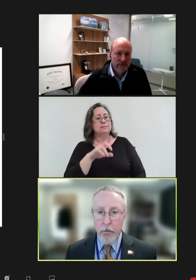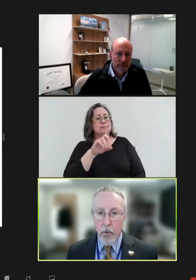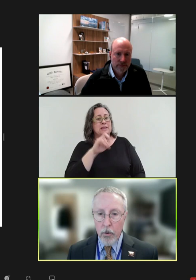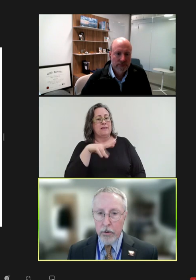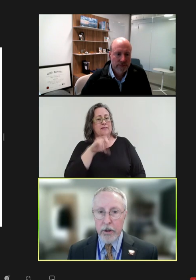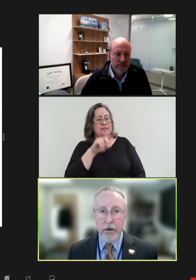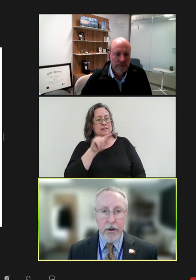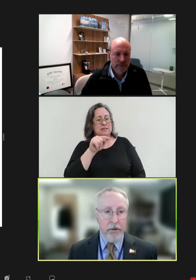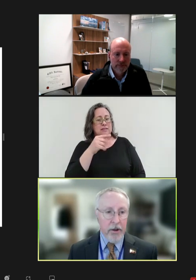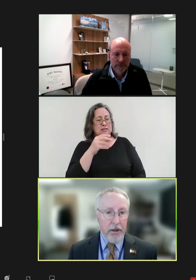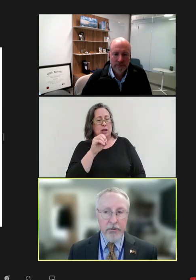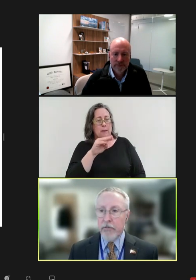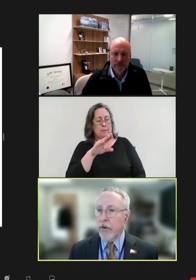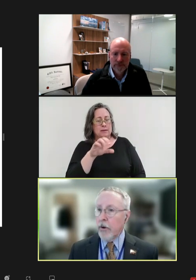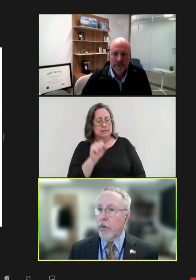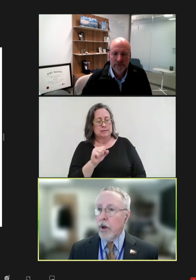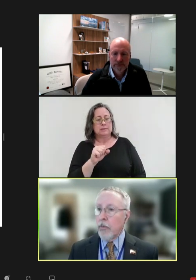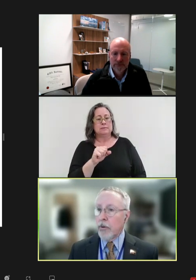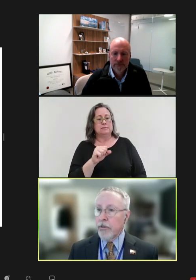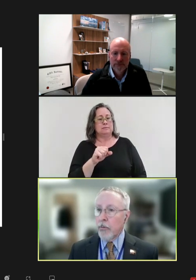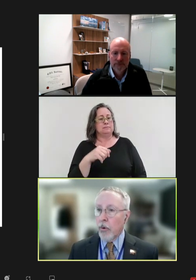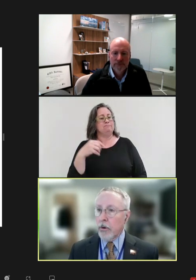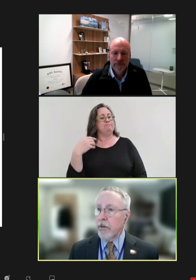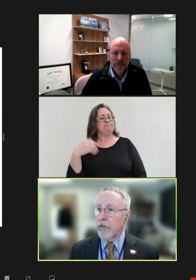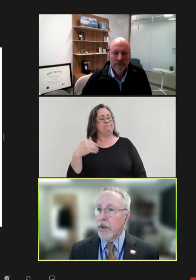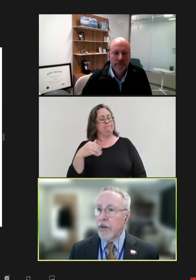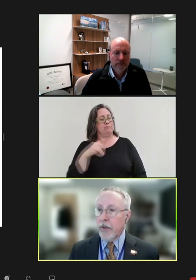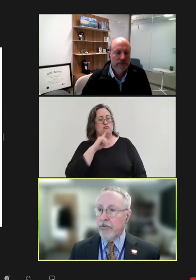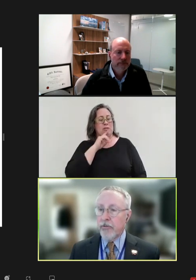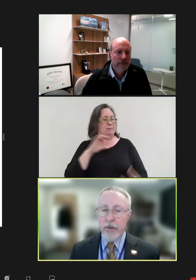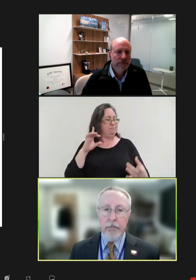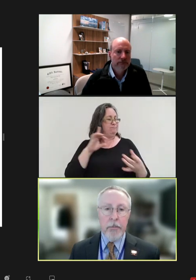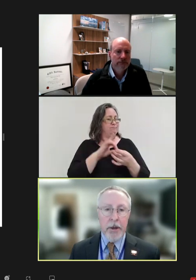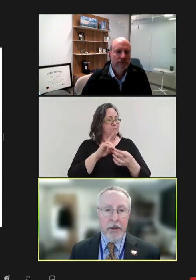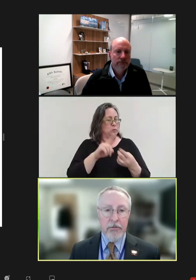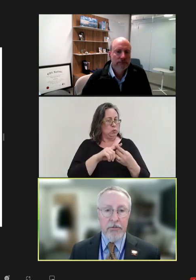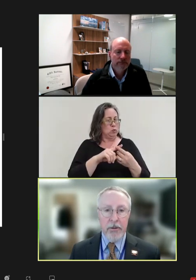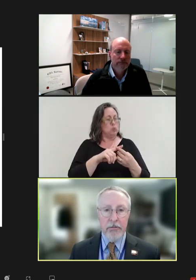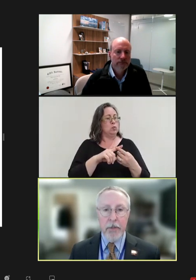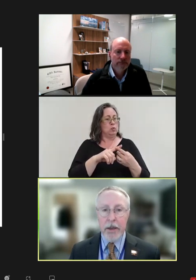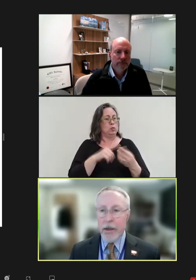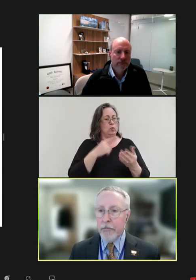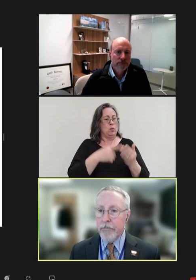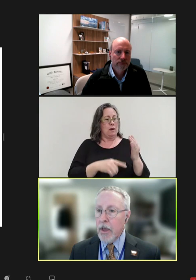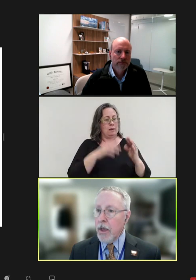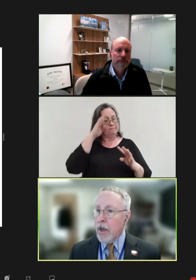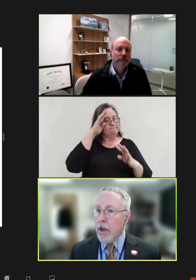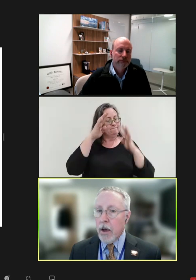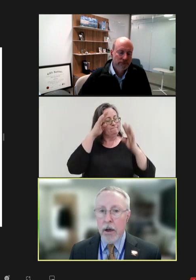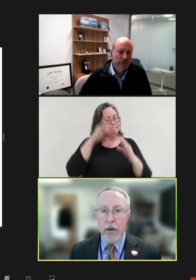report and ties in very well with the work that the Innovation Subcommittee is making.